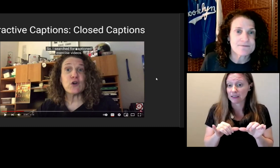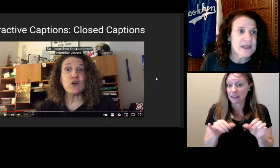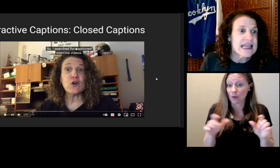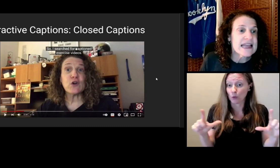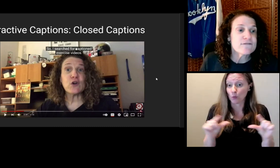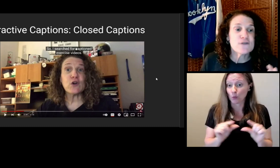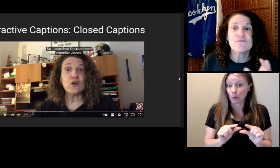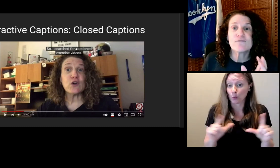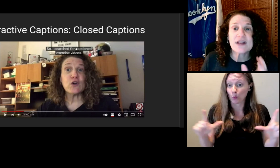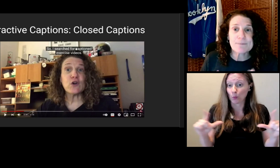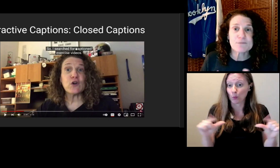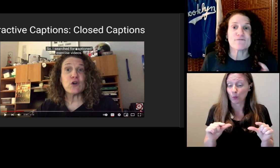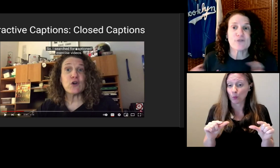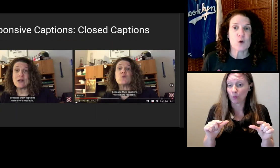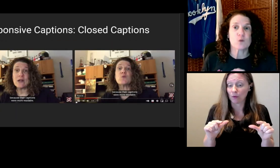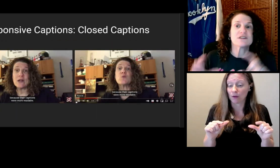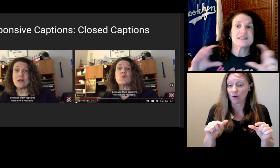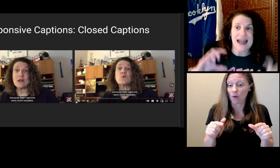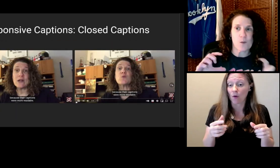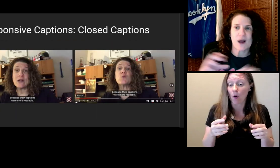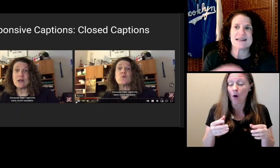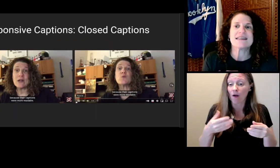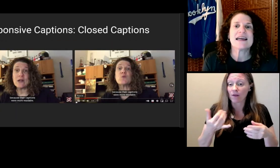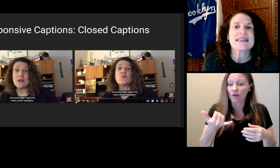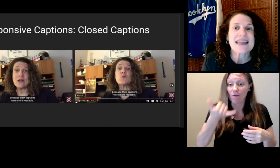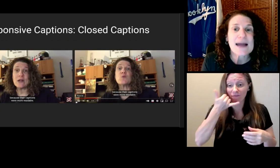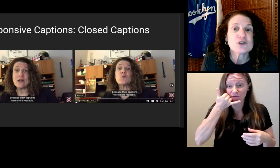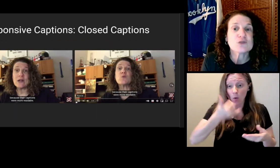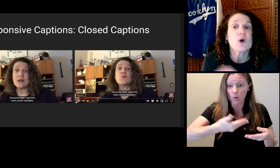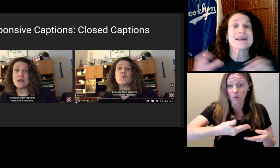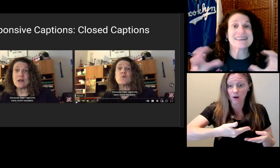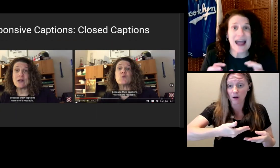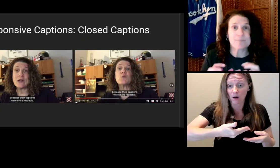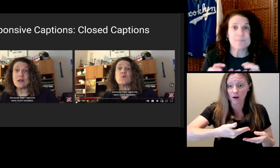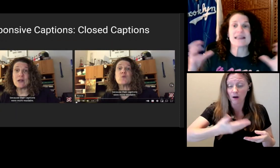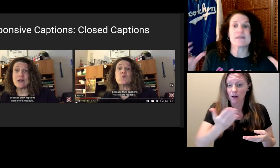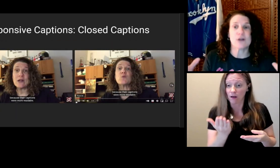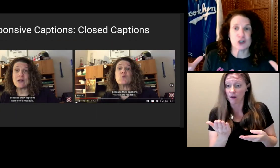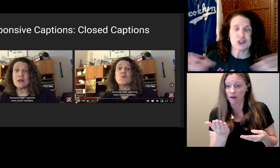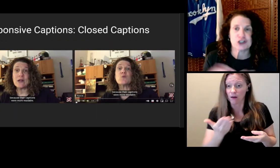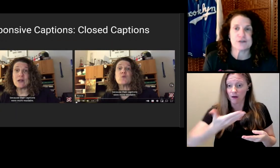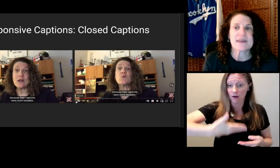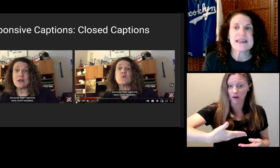If you flip your phone sideways, the captions will adapt and get larger.